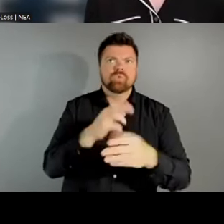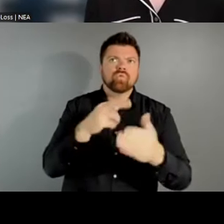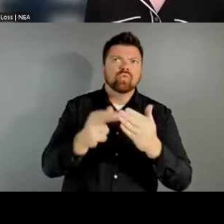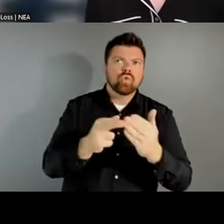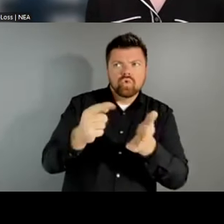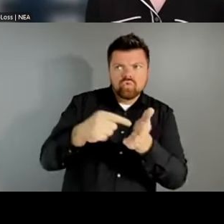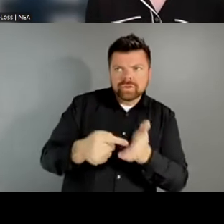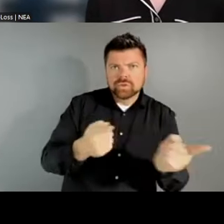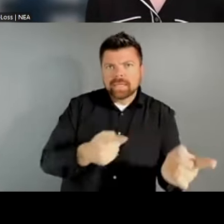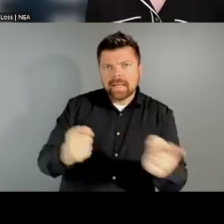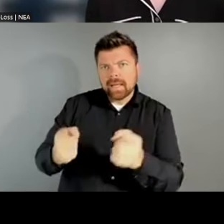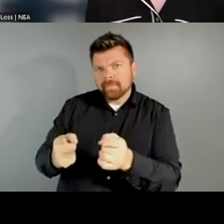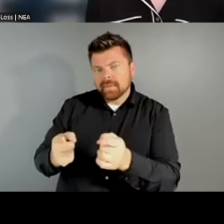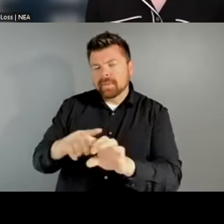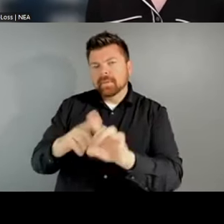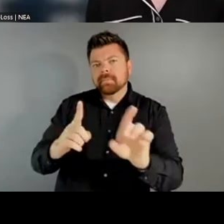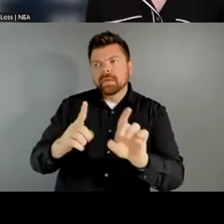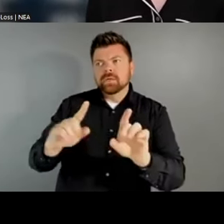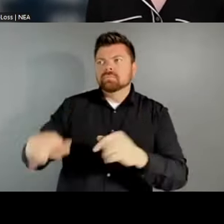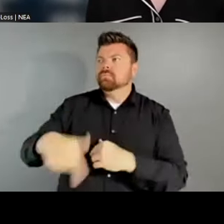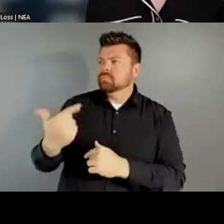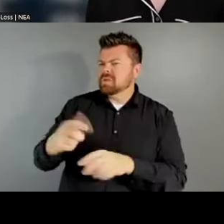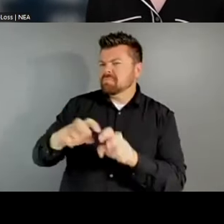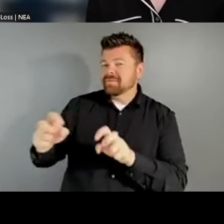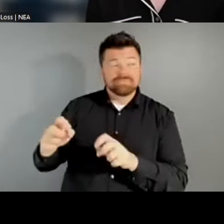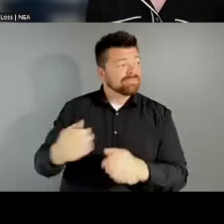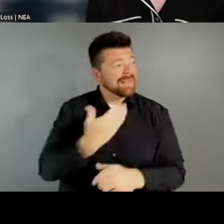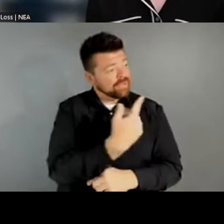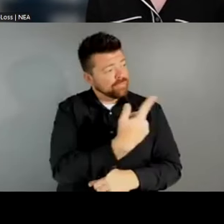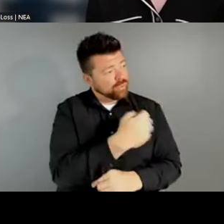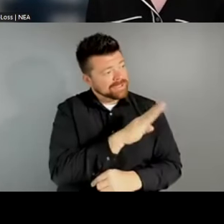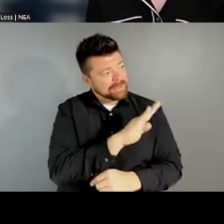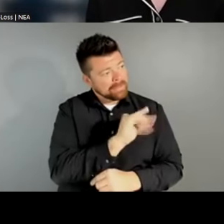So, I'll turn it back to the panel. But thank you for the question, Bidta. - Thanks so much,